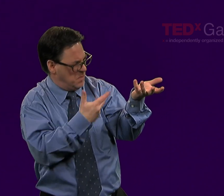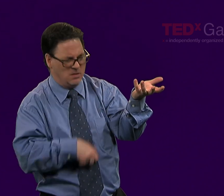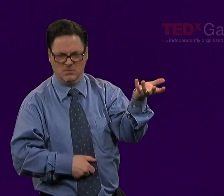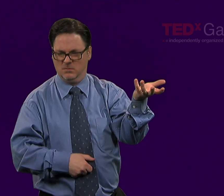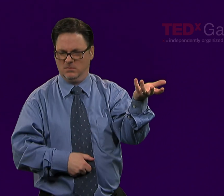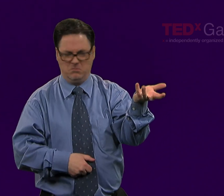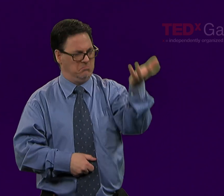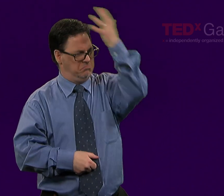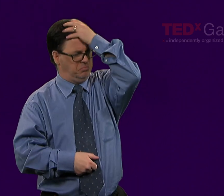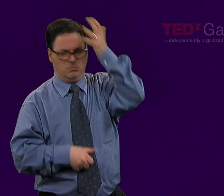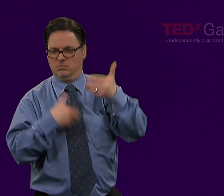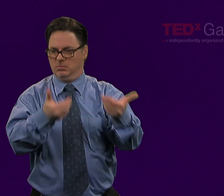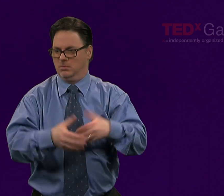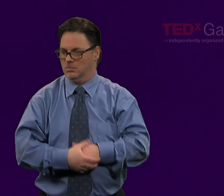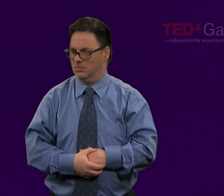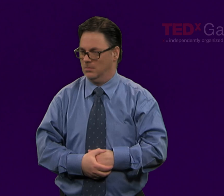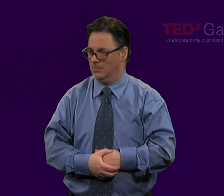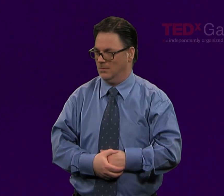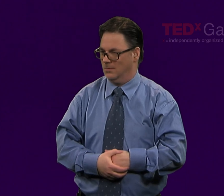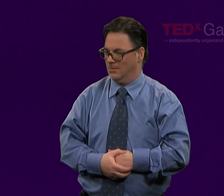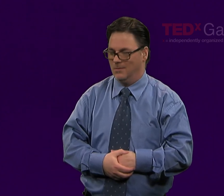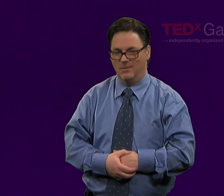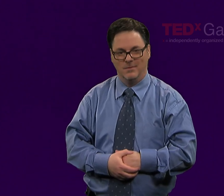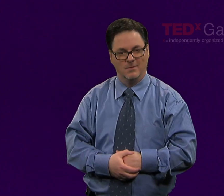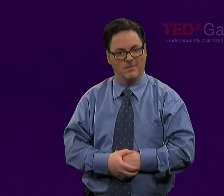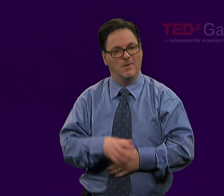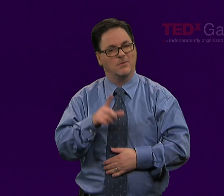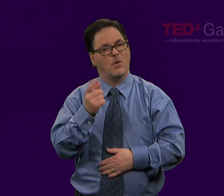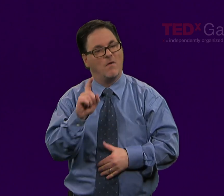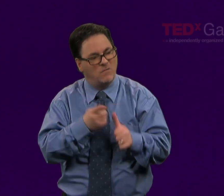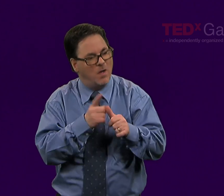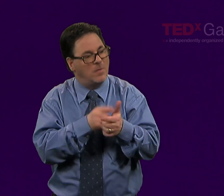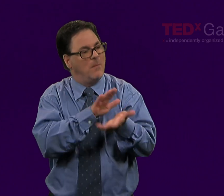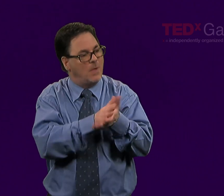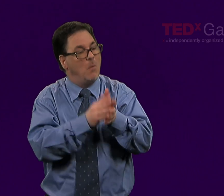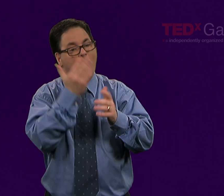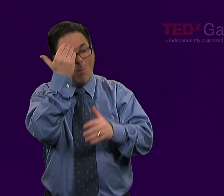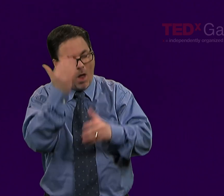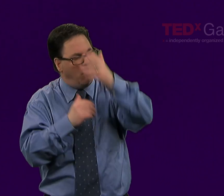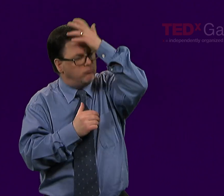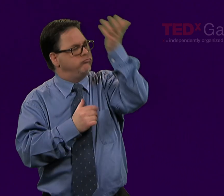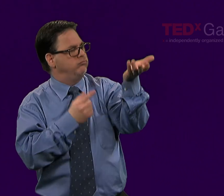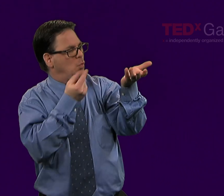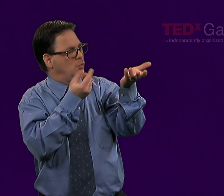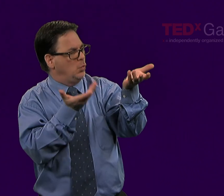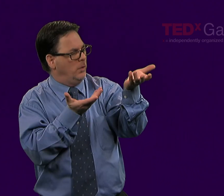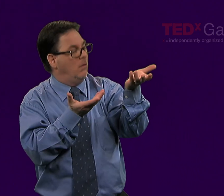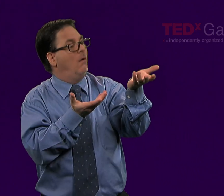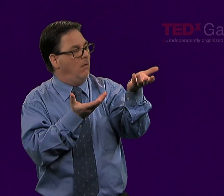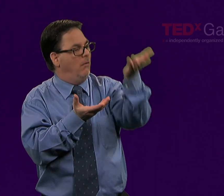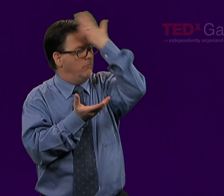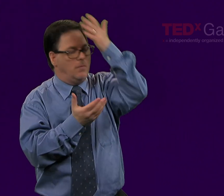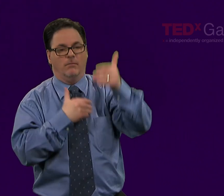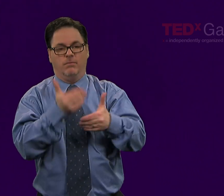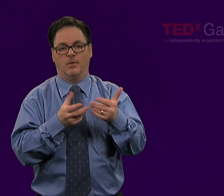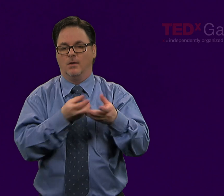This is the act of metacognition. In doing so, we can solve a great deal of the problems in our environment.